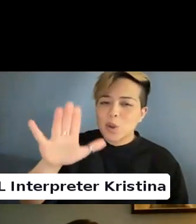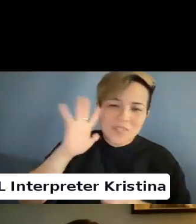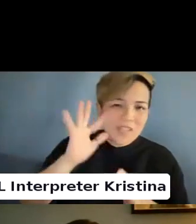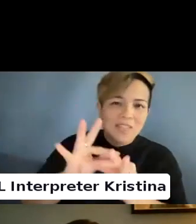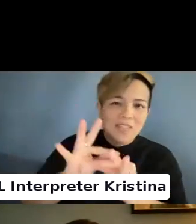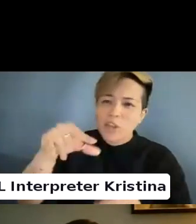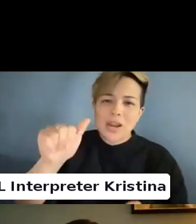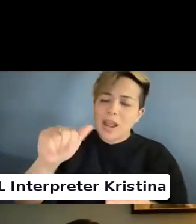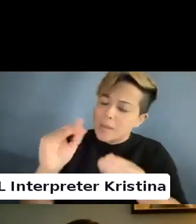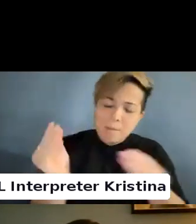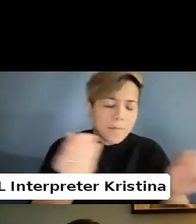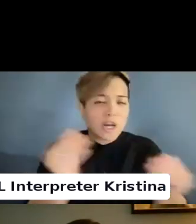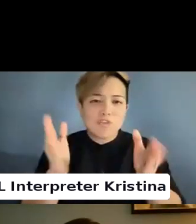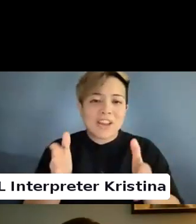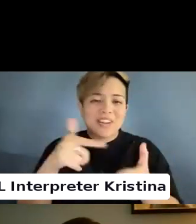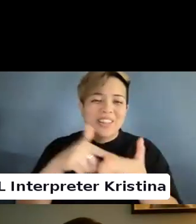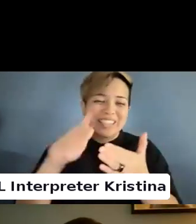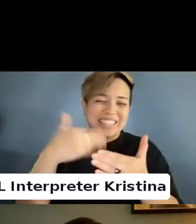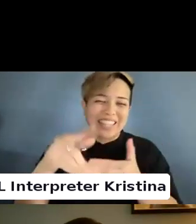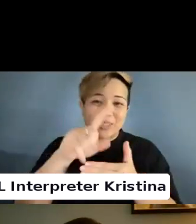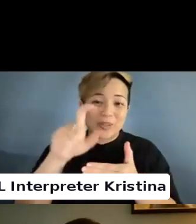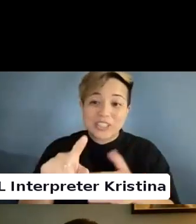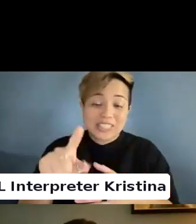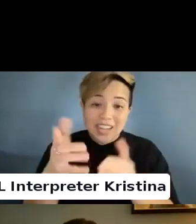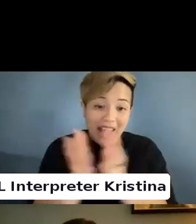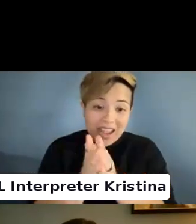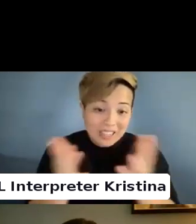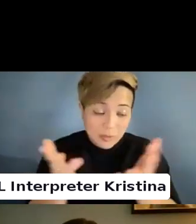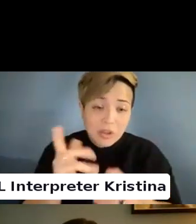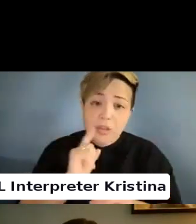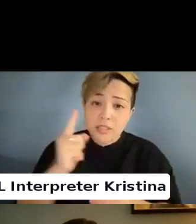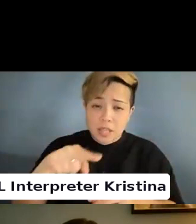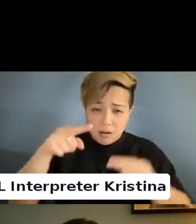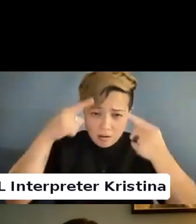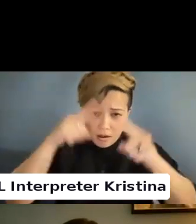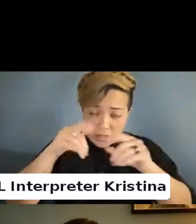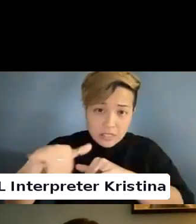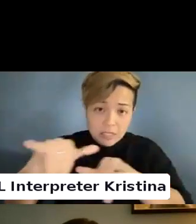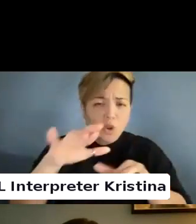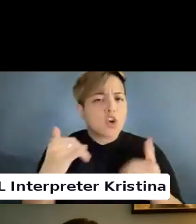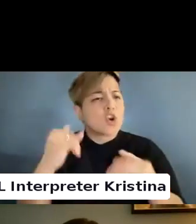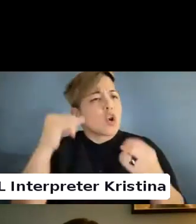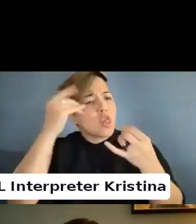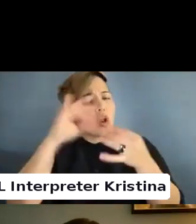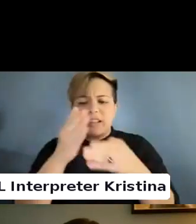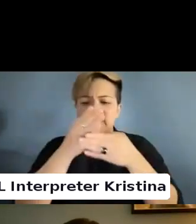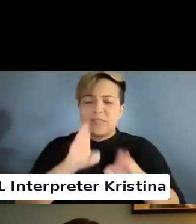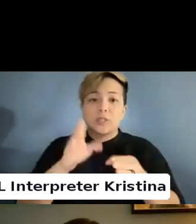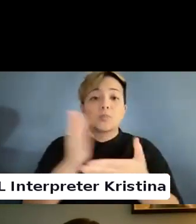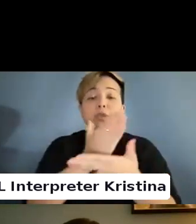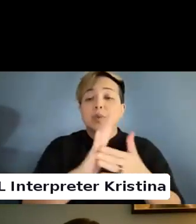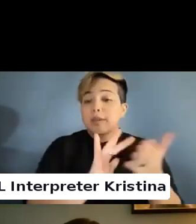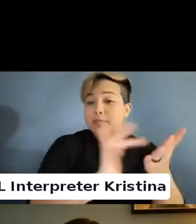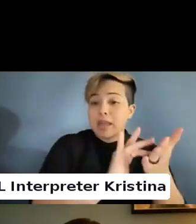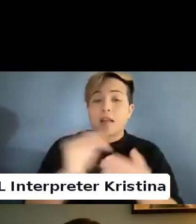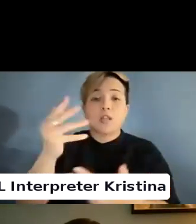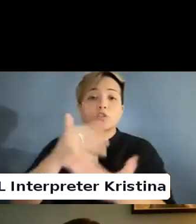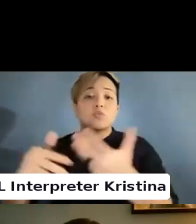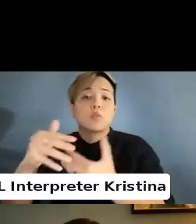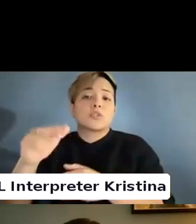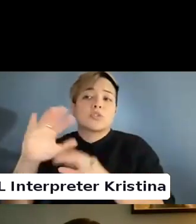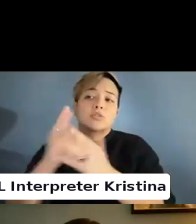The next question asks if there is a consensus between the medical and social models of disability